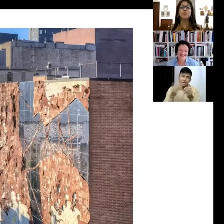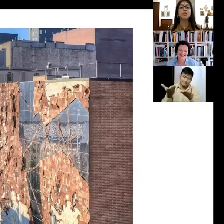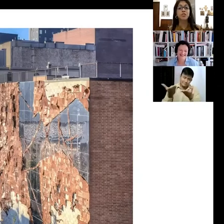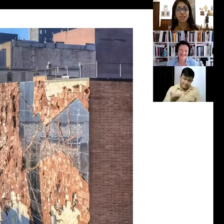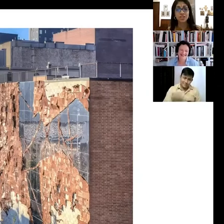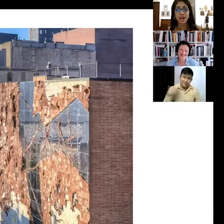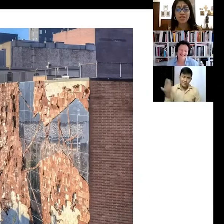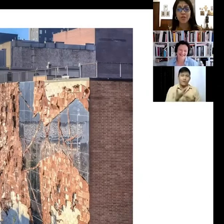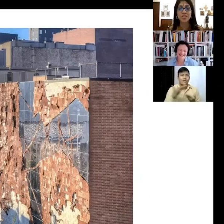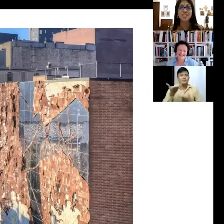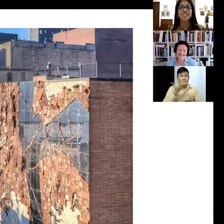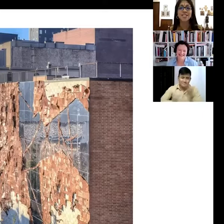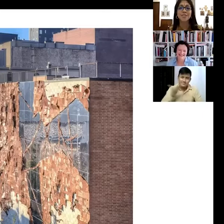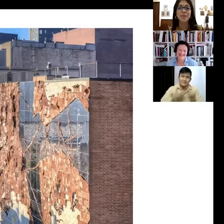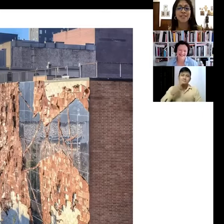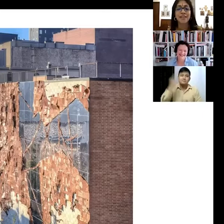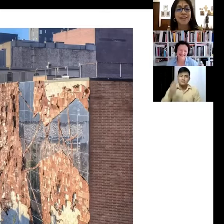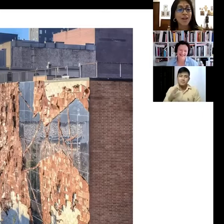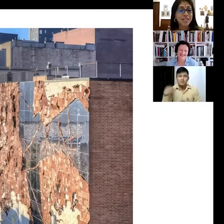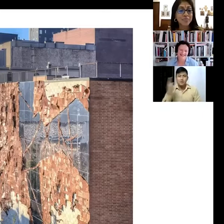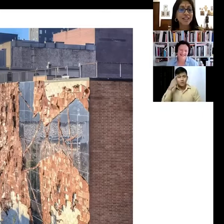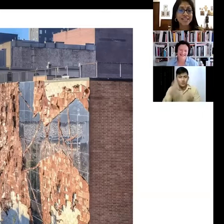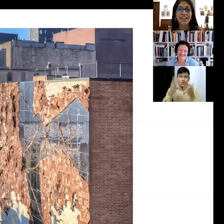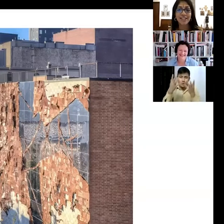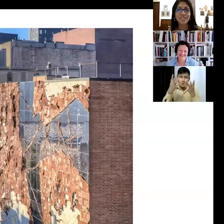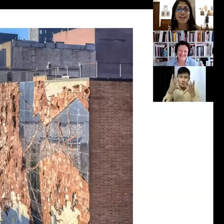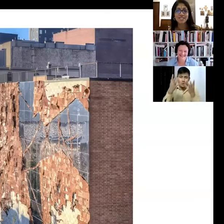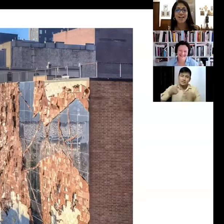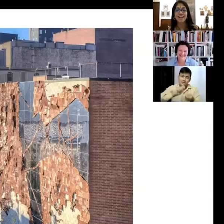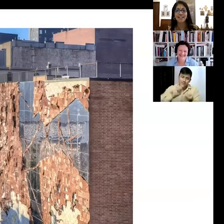we're looking to transform this city as well... something on the lines of the High Line...